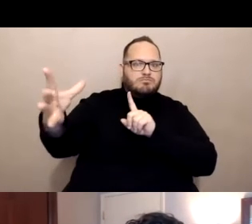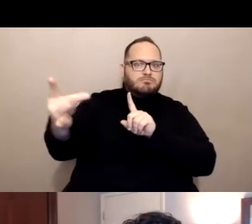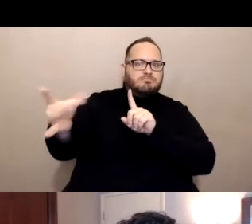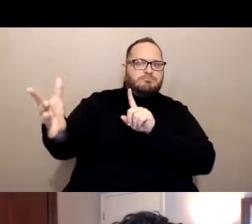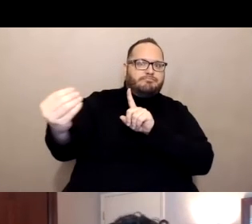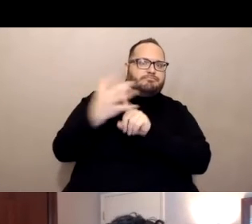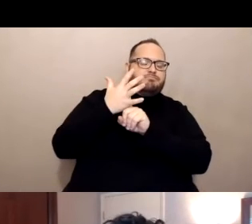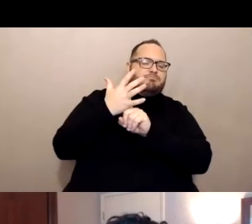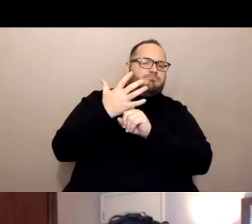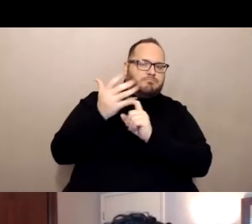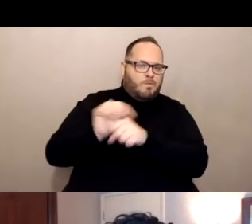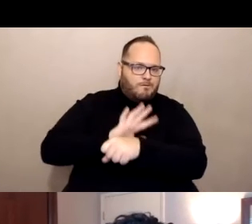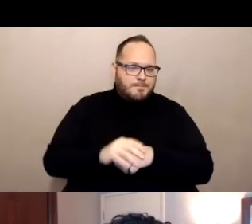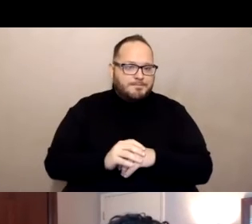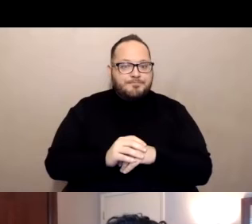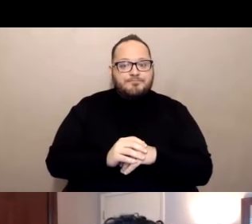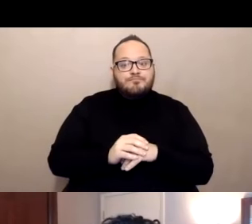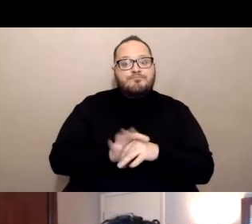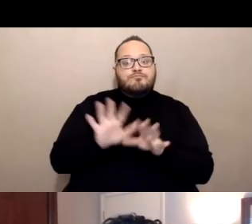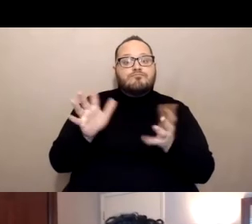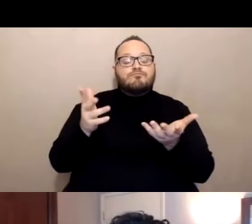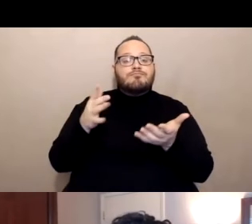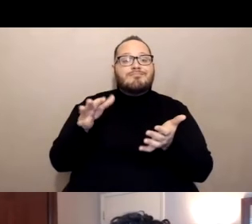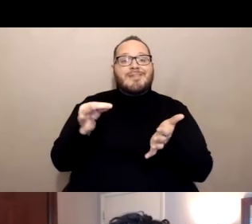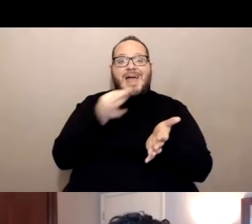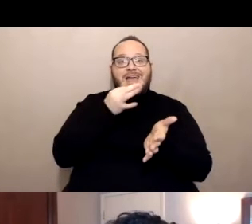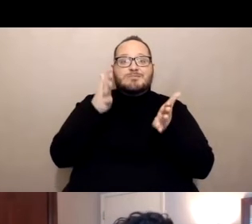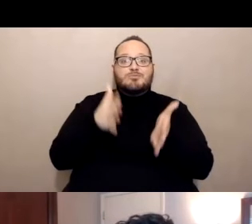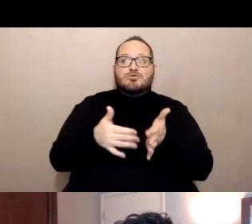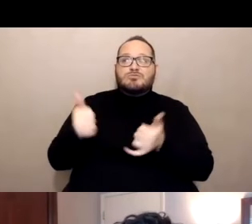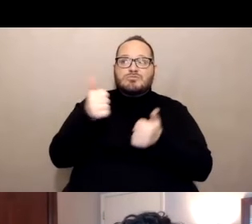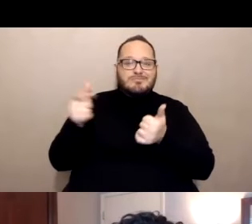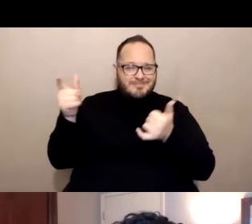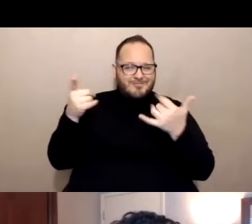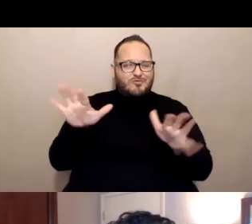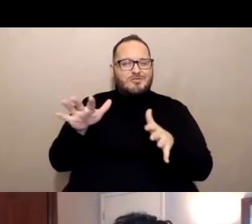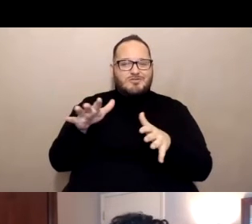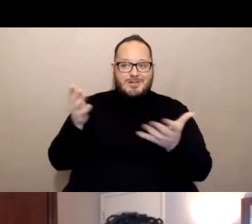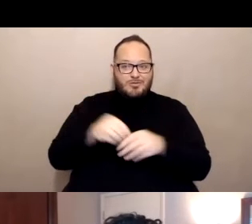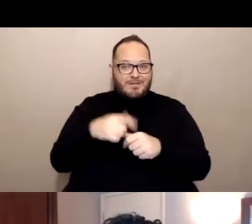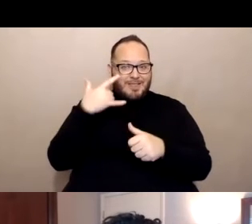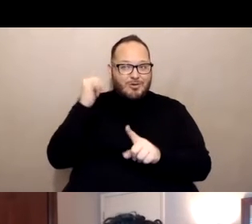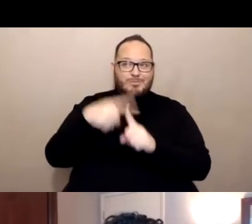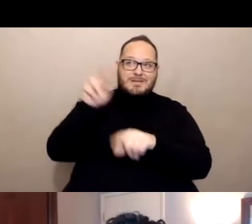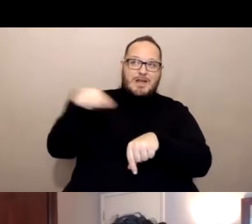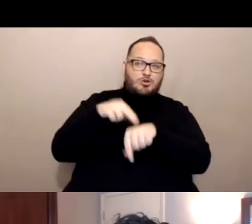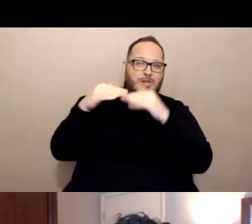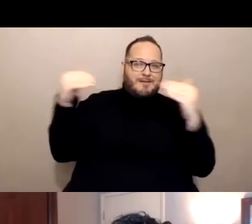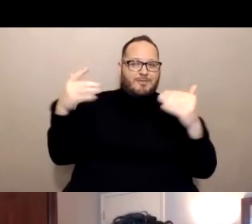in California and nationally, that really for most people the best vaccine is going to be the one that you can get.